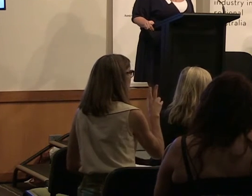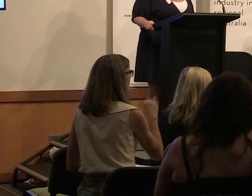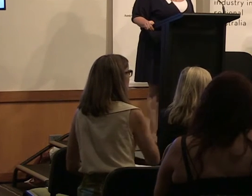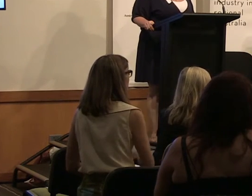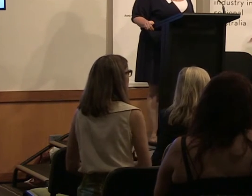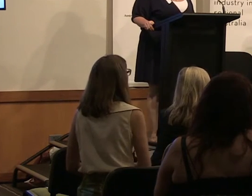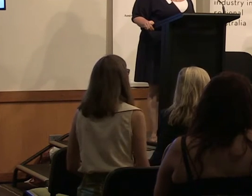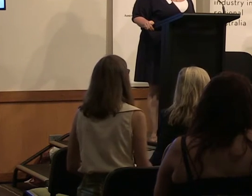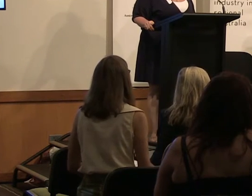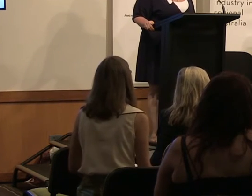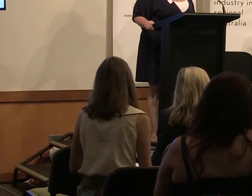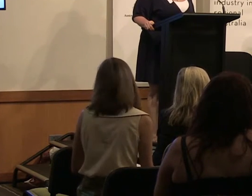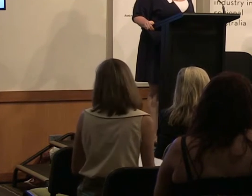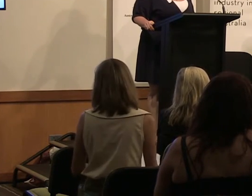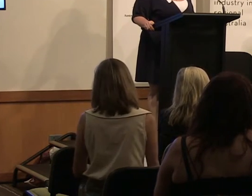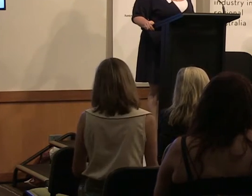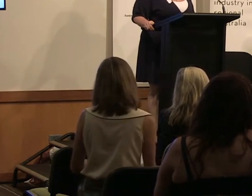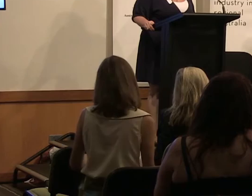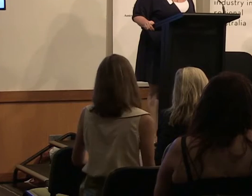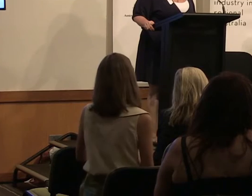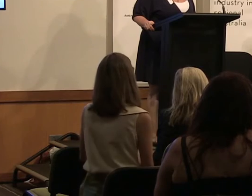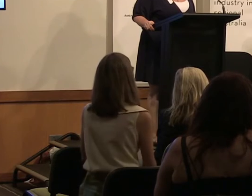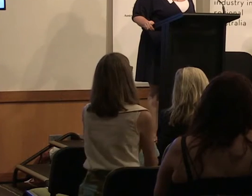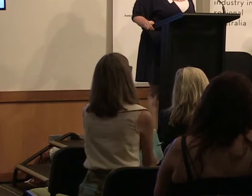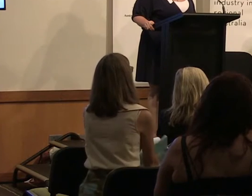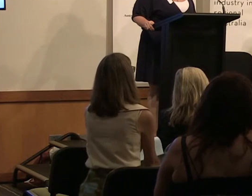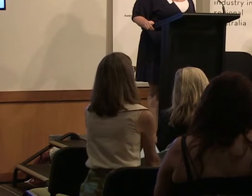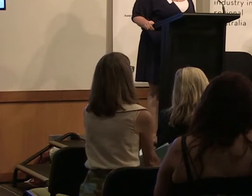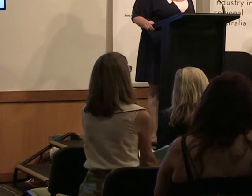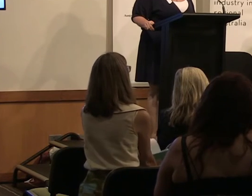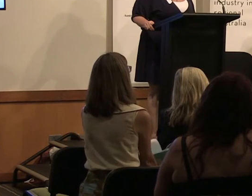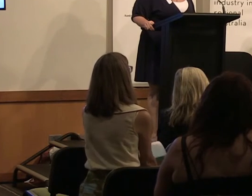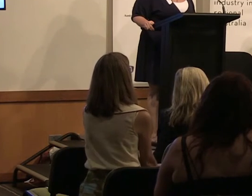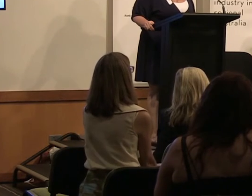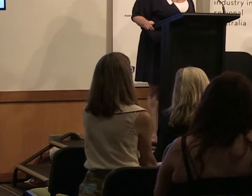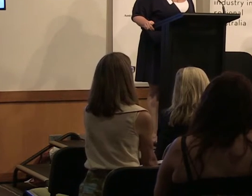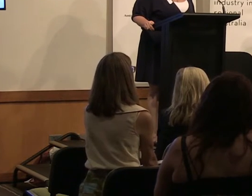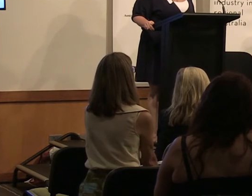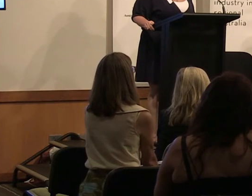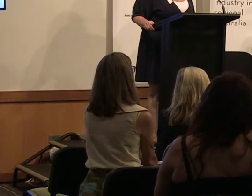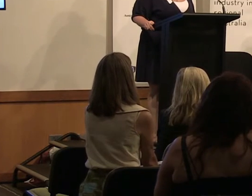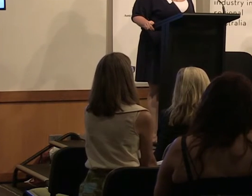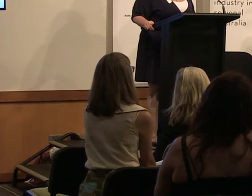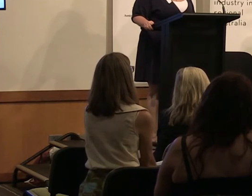revealed a lot of stuff in terms of pay inequity with actors. You know some of the biggest actors in the world where